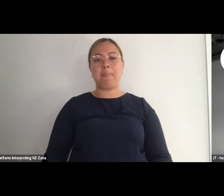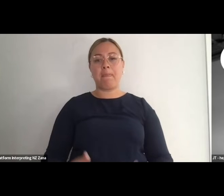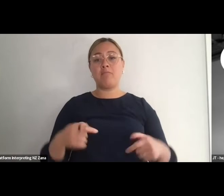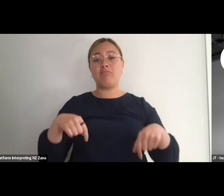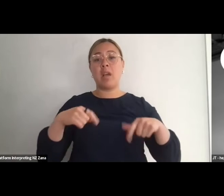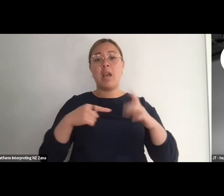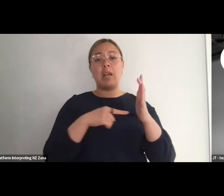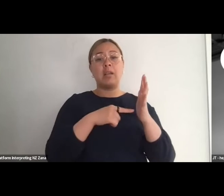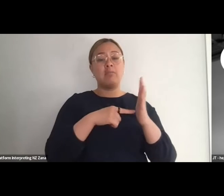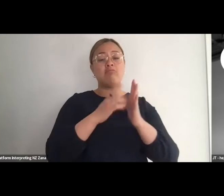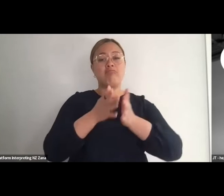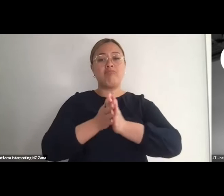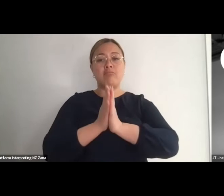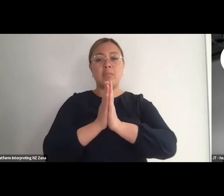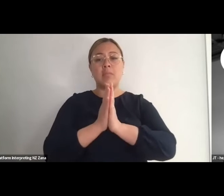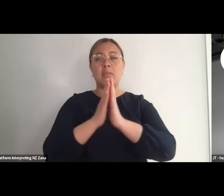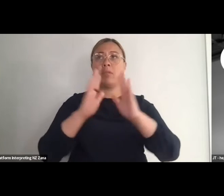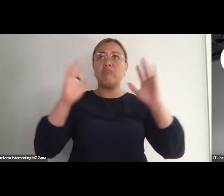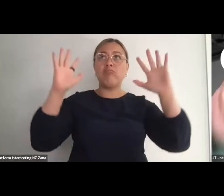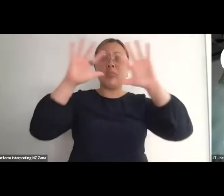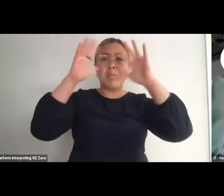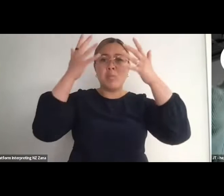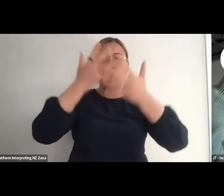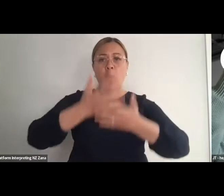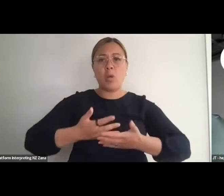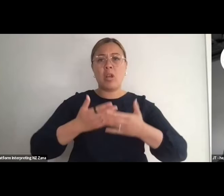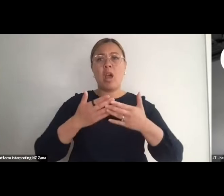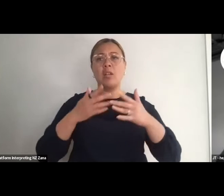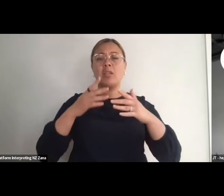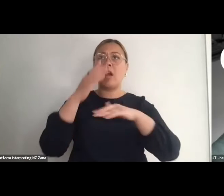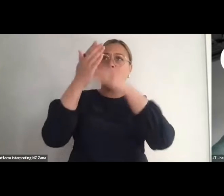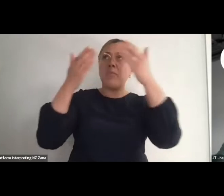Tomokia te ao, te ao whatu tangata. Tātai ki runga, tātai ki raro.